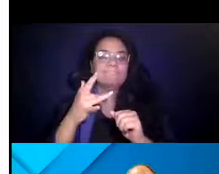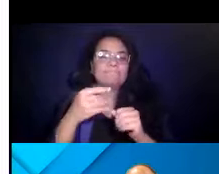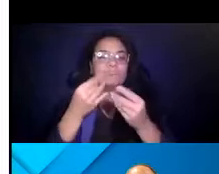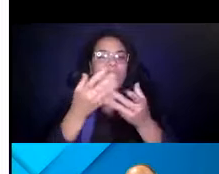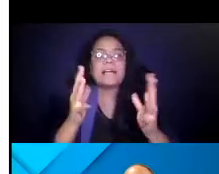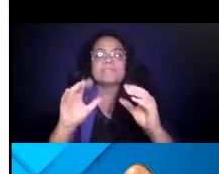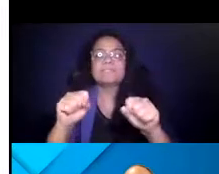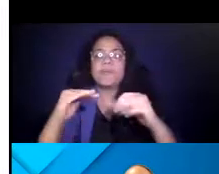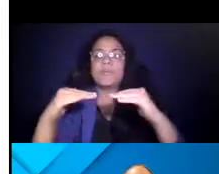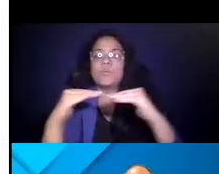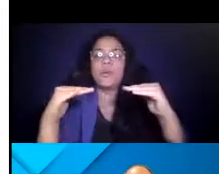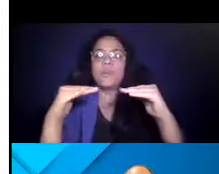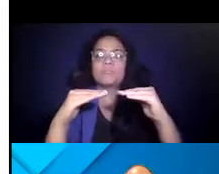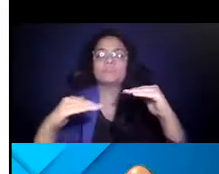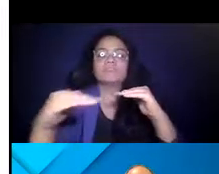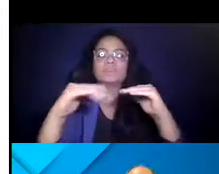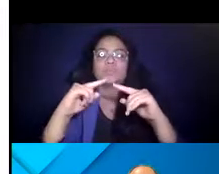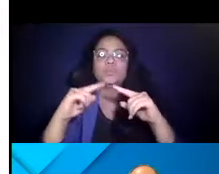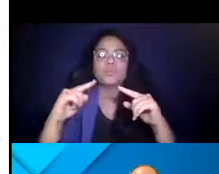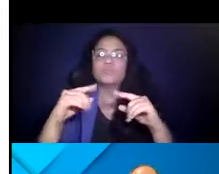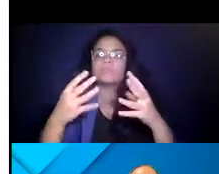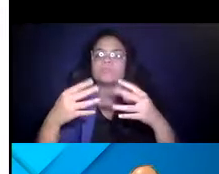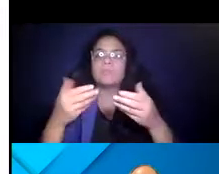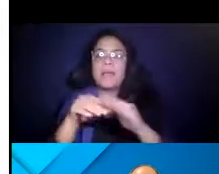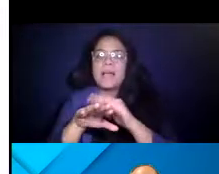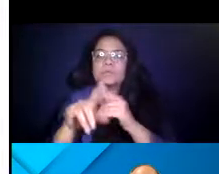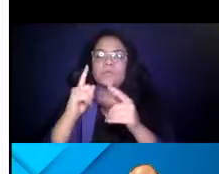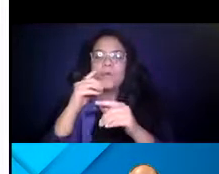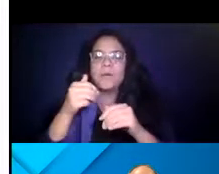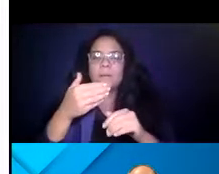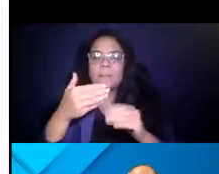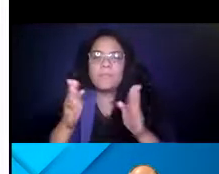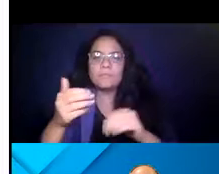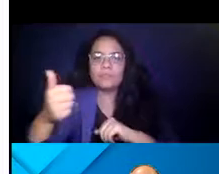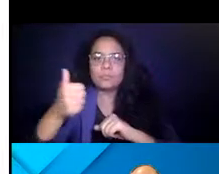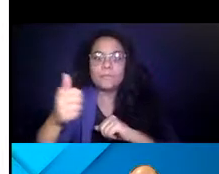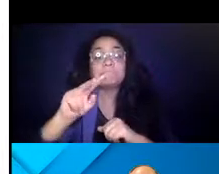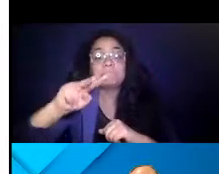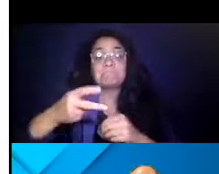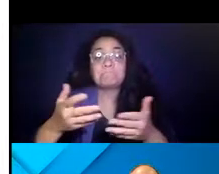14:47:17 Giving everyone access to public transportation, and the second thing is we